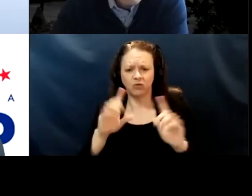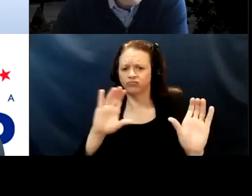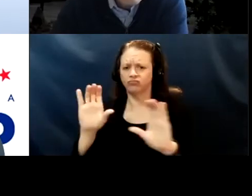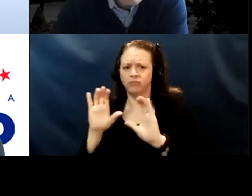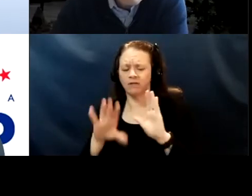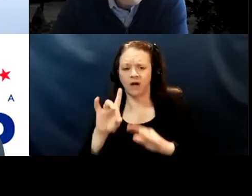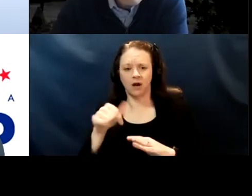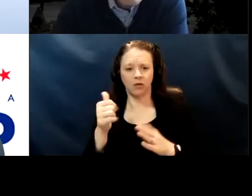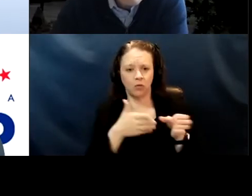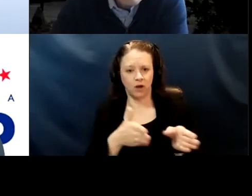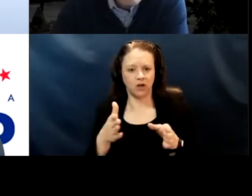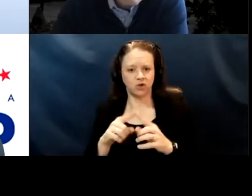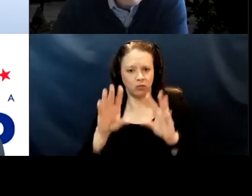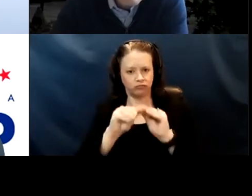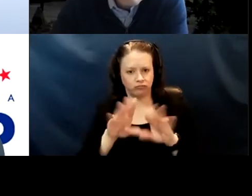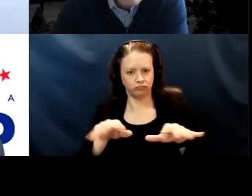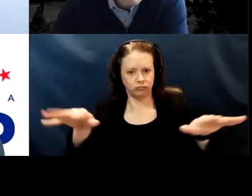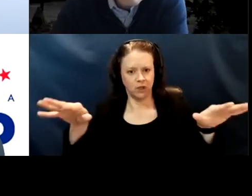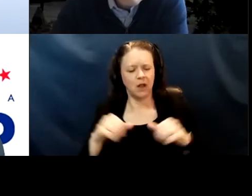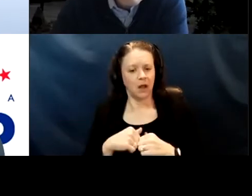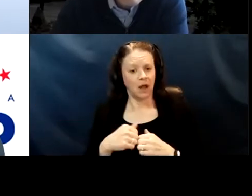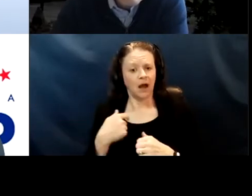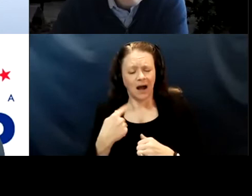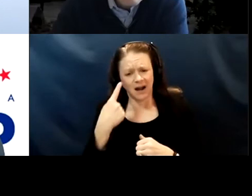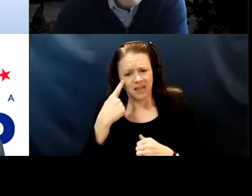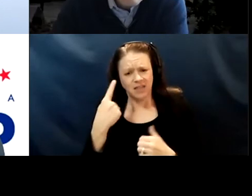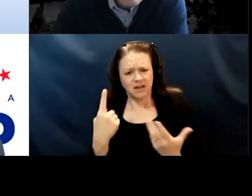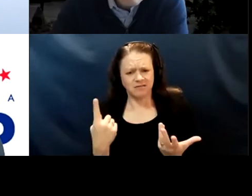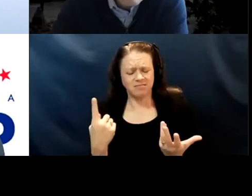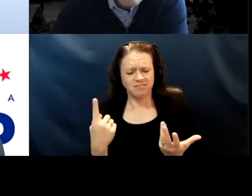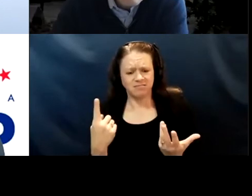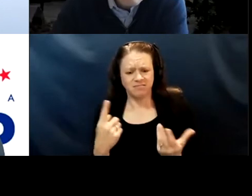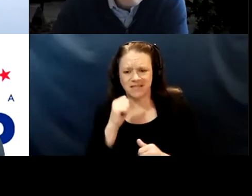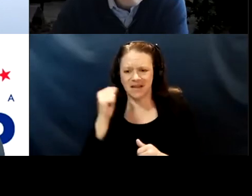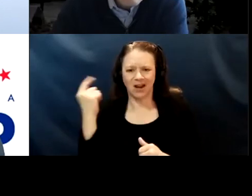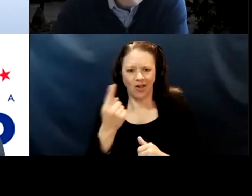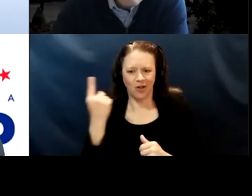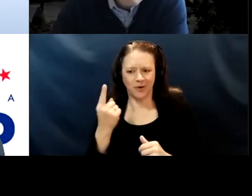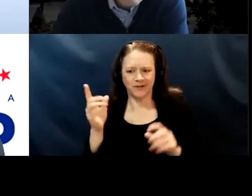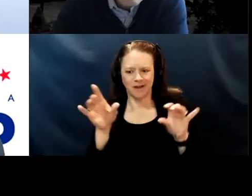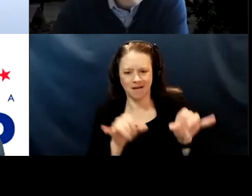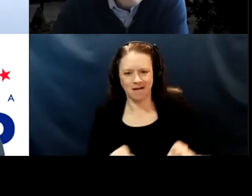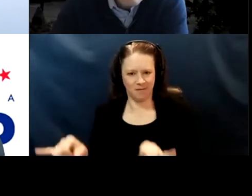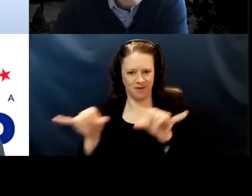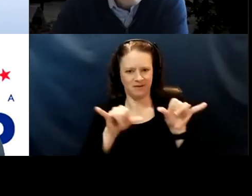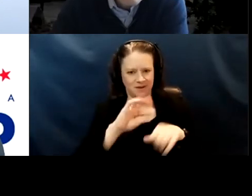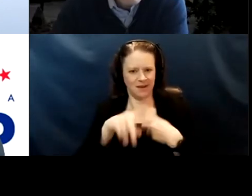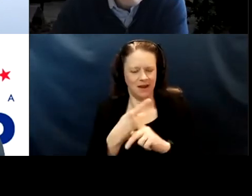Because I do think it is not always a, a common kind of collaboration and coalition building.